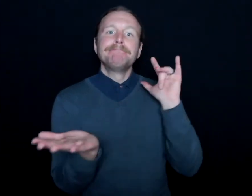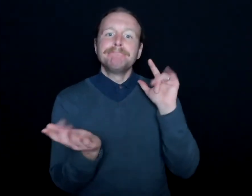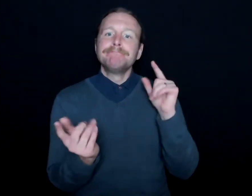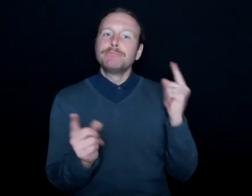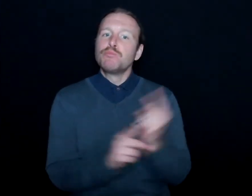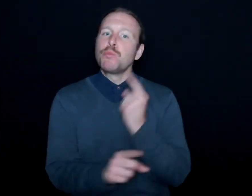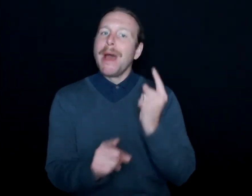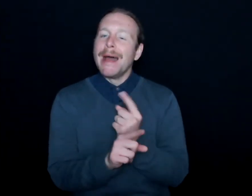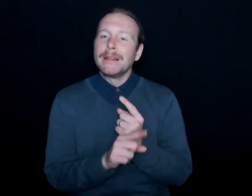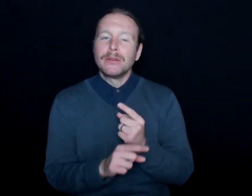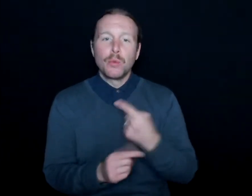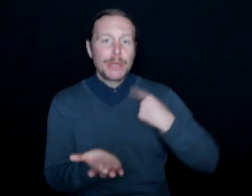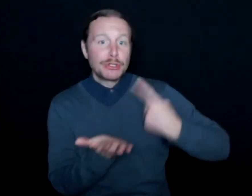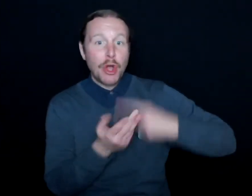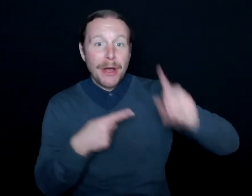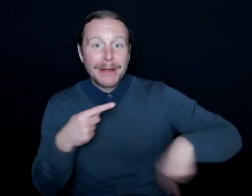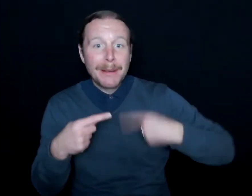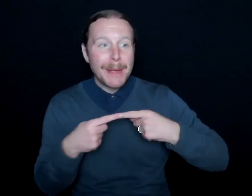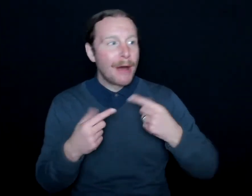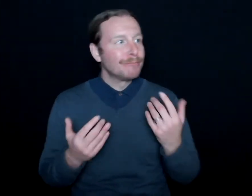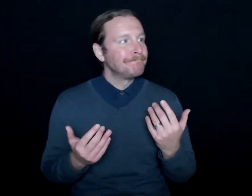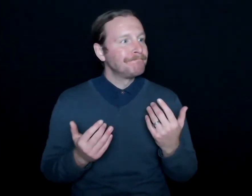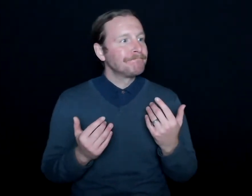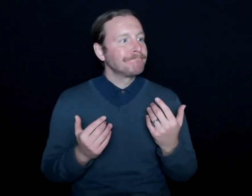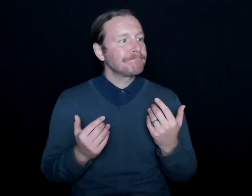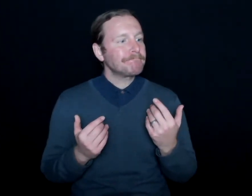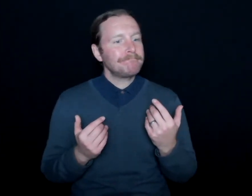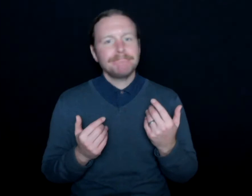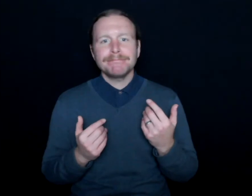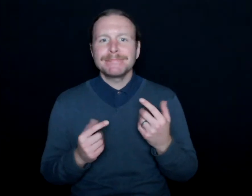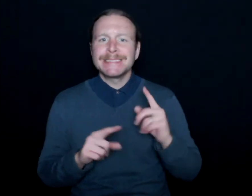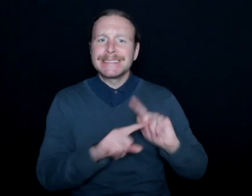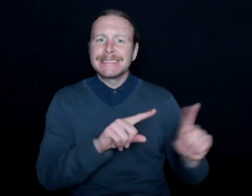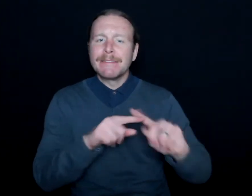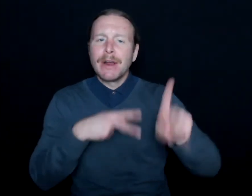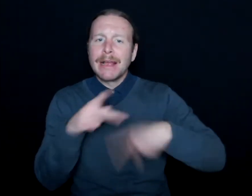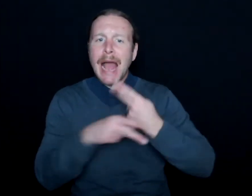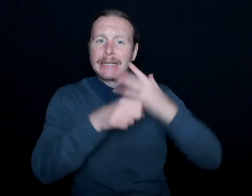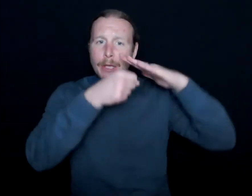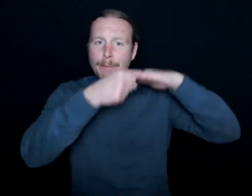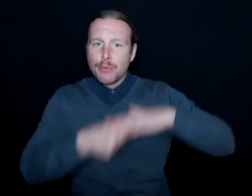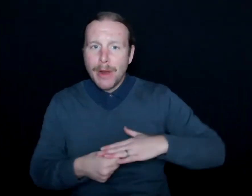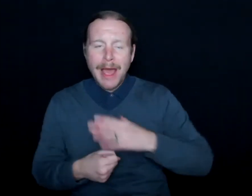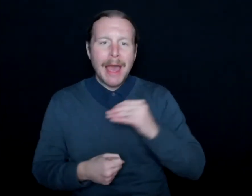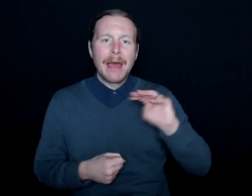we talk about all these sort of forms of oppression and microaggressions and all that.